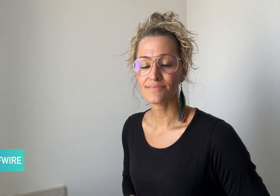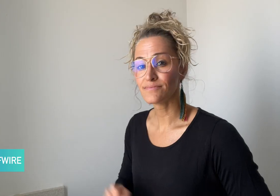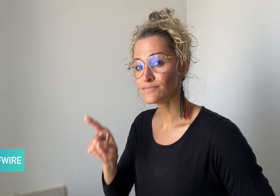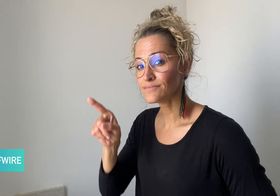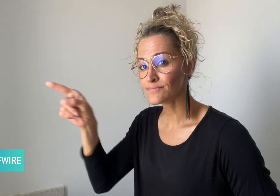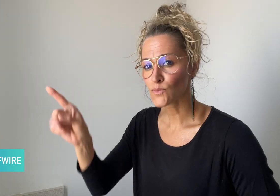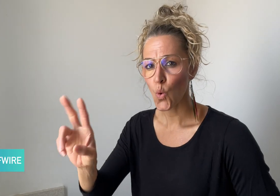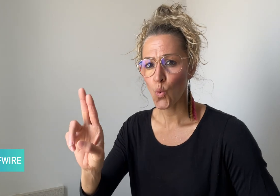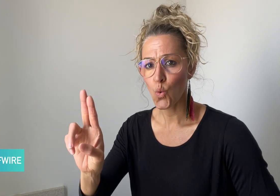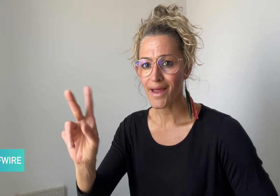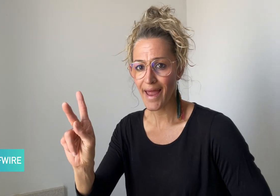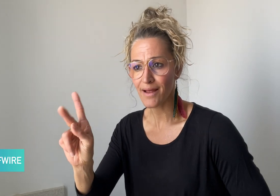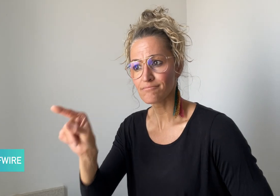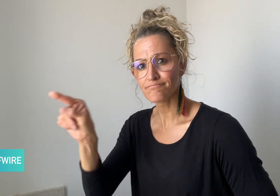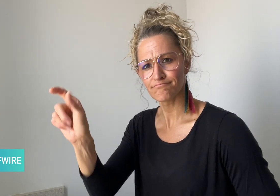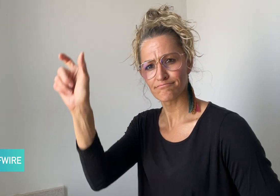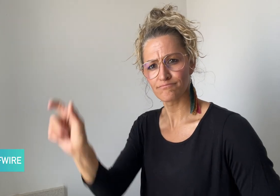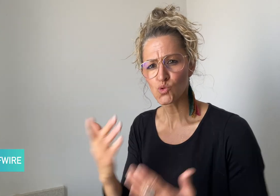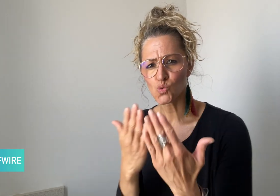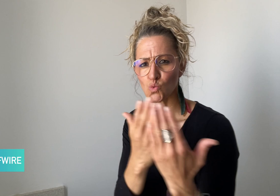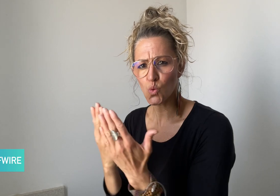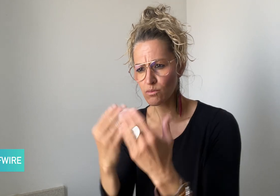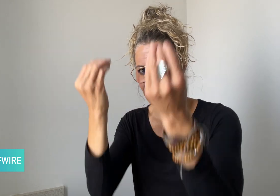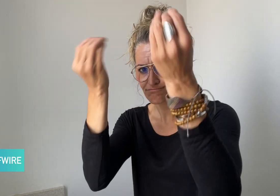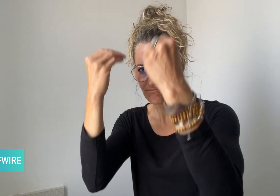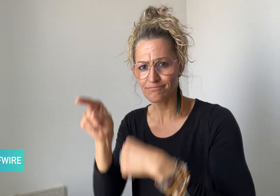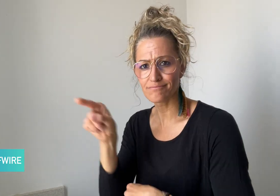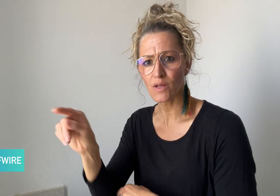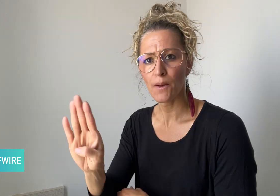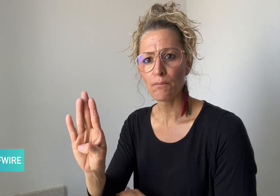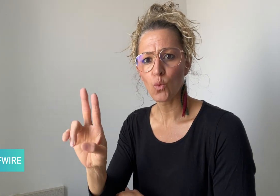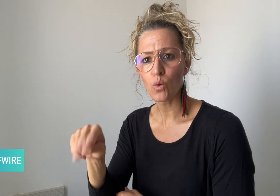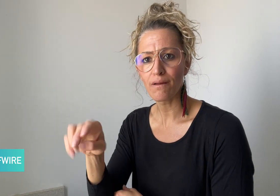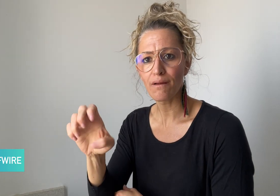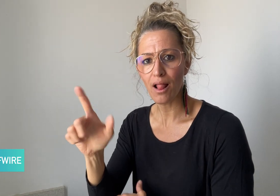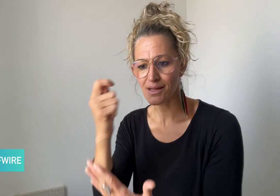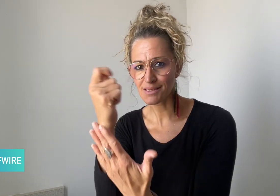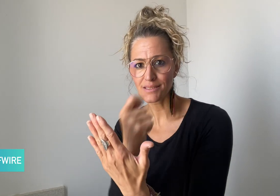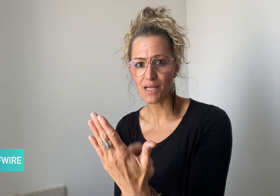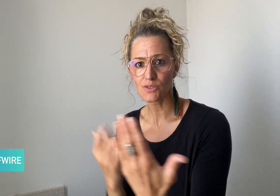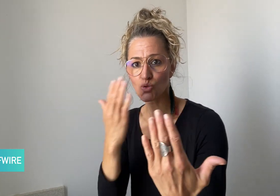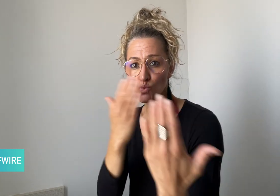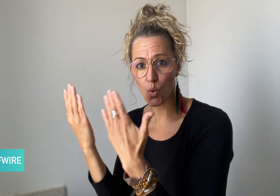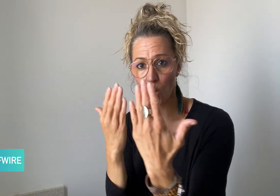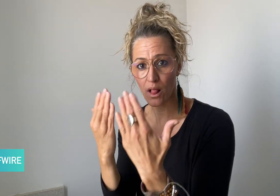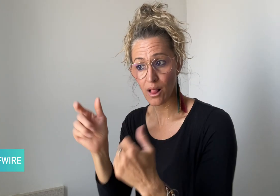A student at Brunel Design School in the United Kingdom